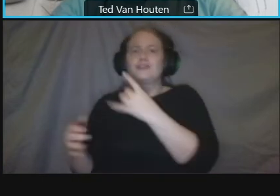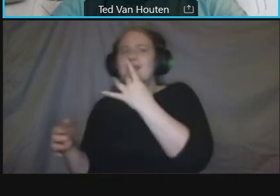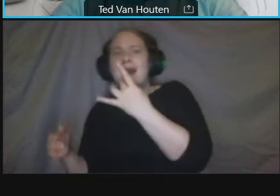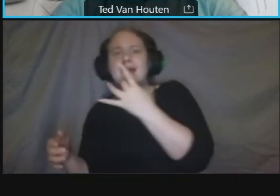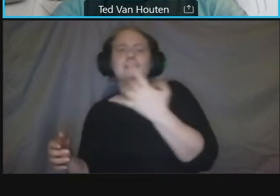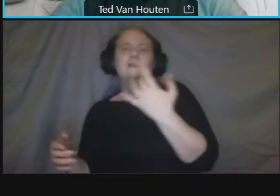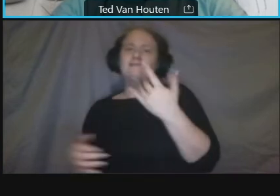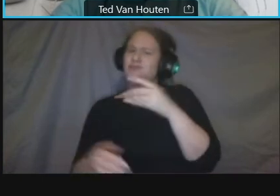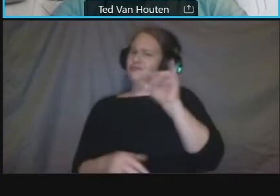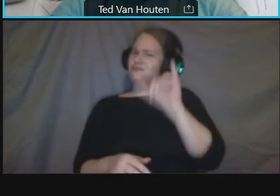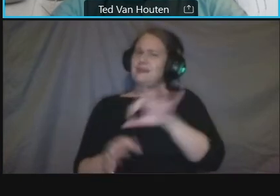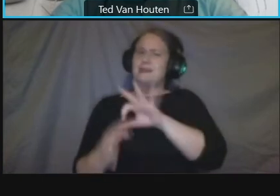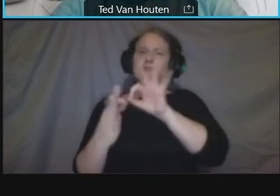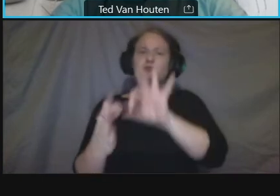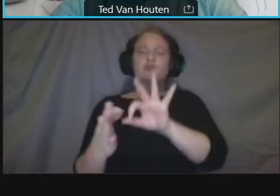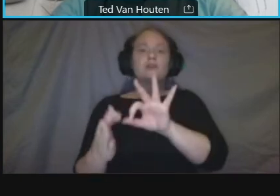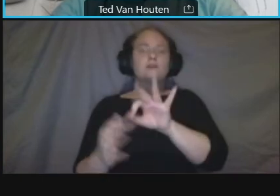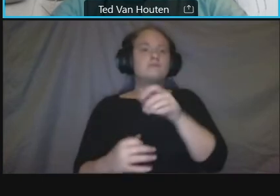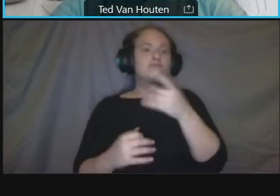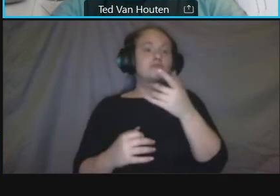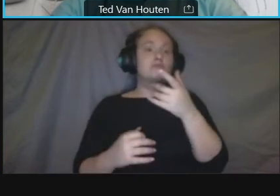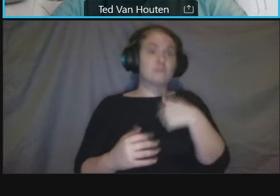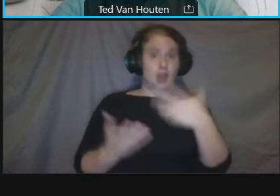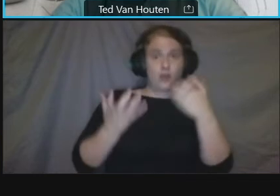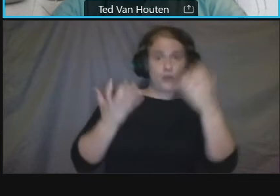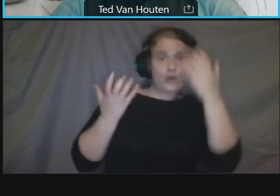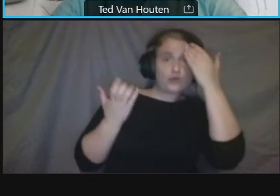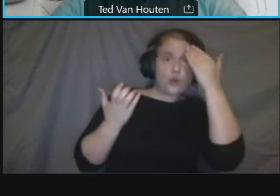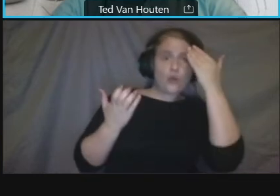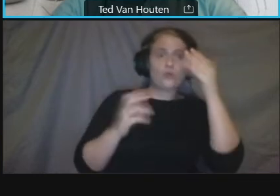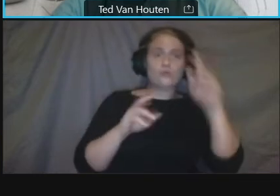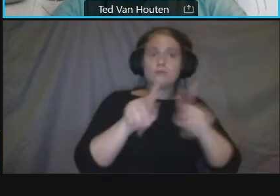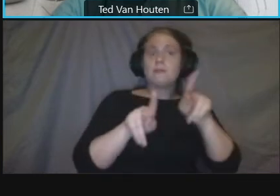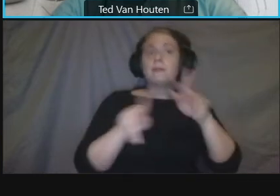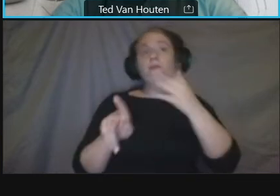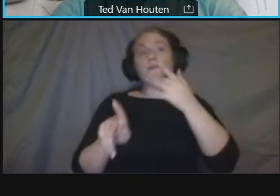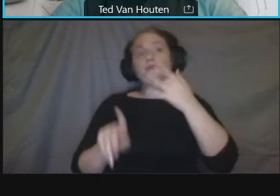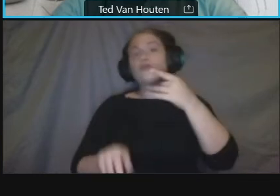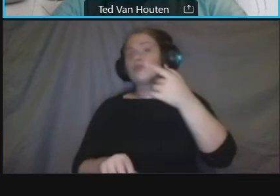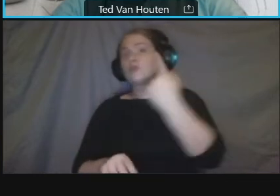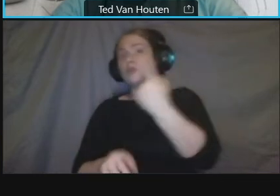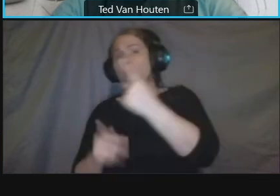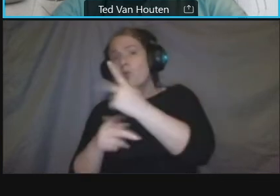versus another type of lighting um we want to hear that and and we'll uh we'll evaluate that and and